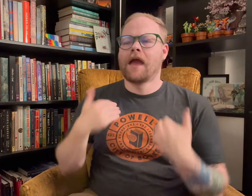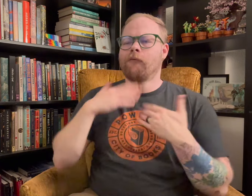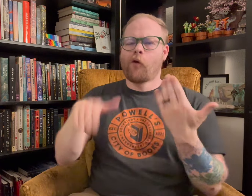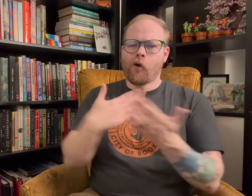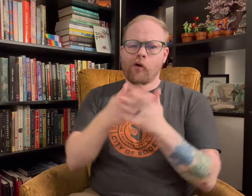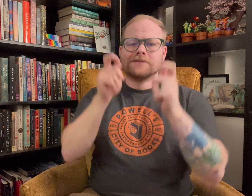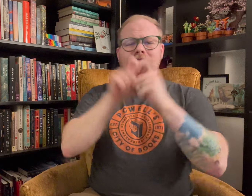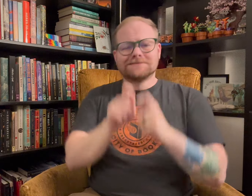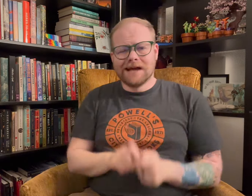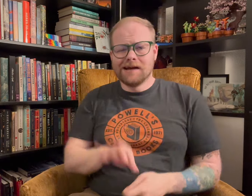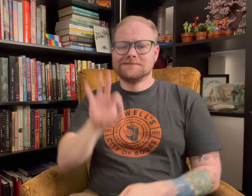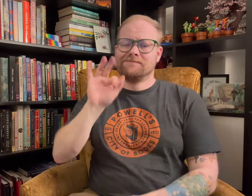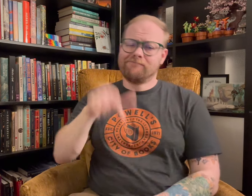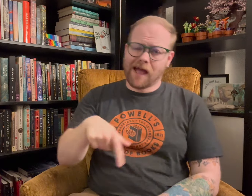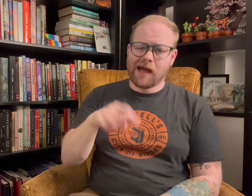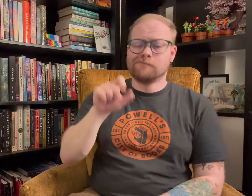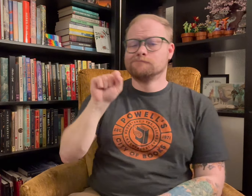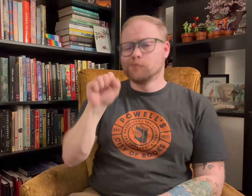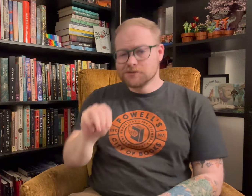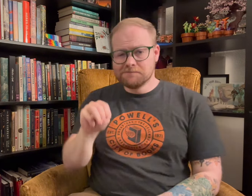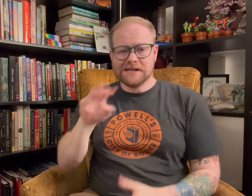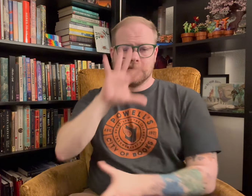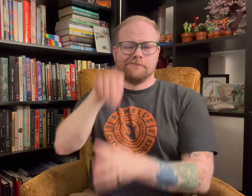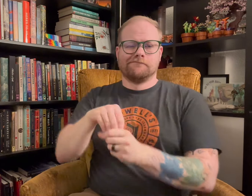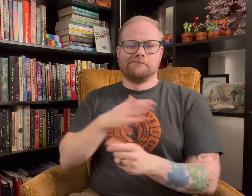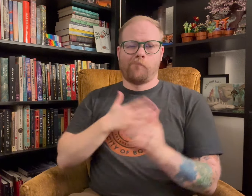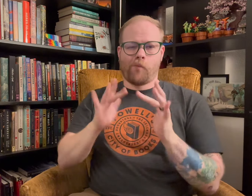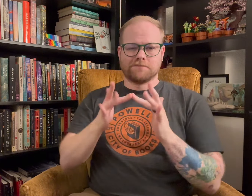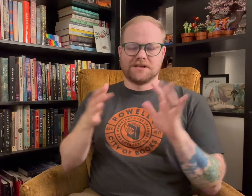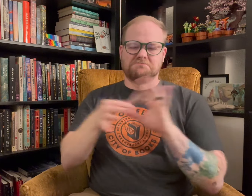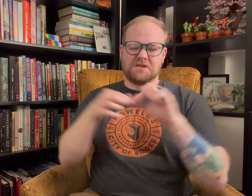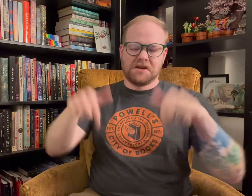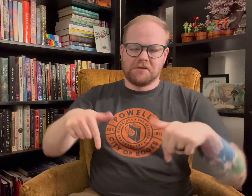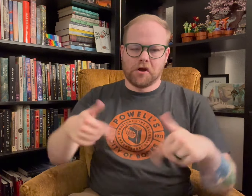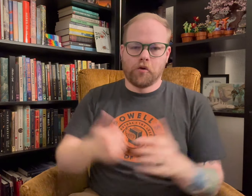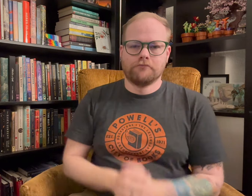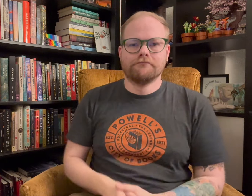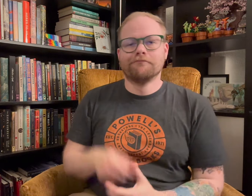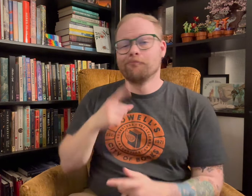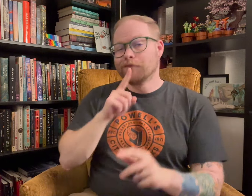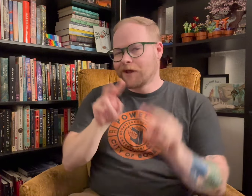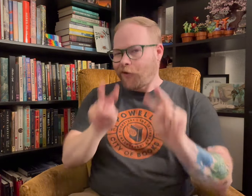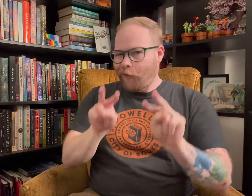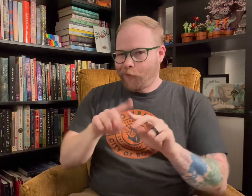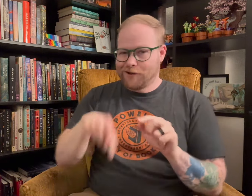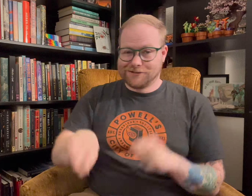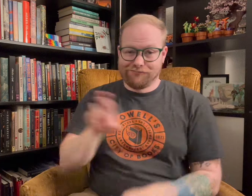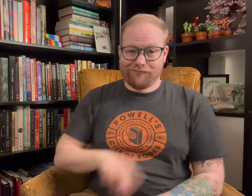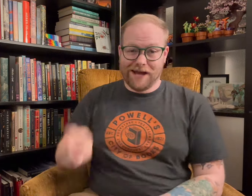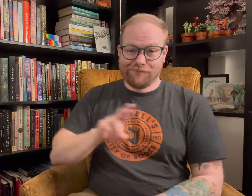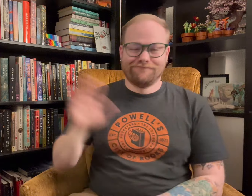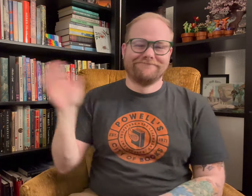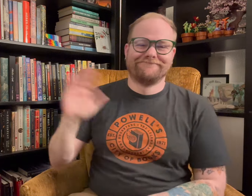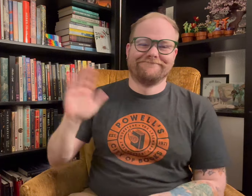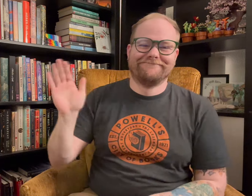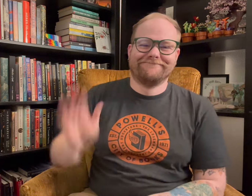All of the details, FAQ, and social media can be found on my website, linked below. We're really looking forward to this round! Bye.